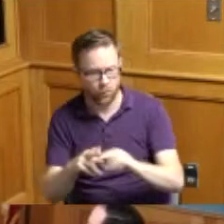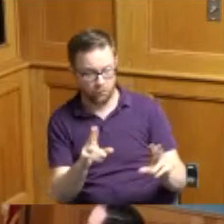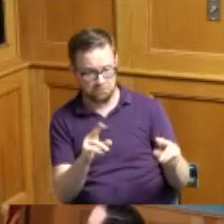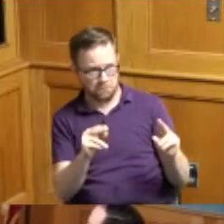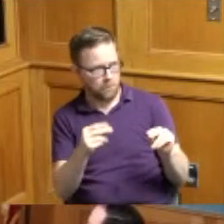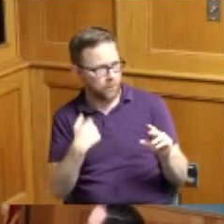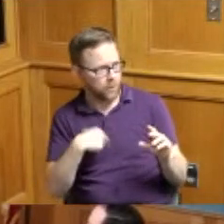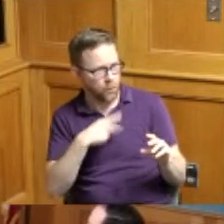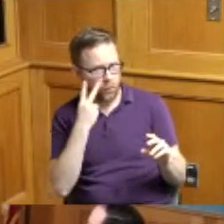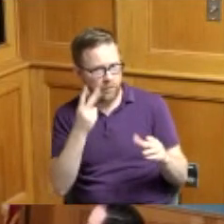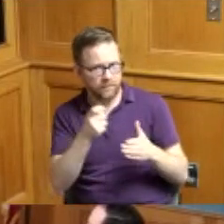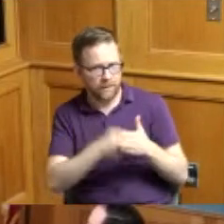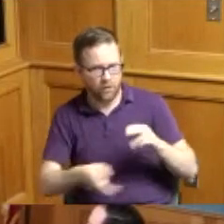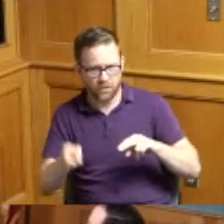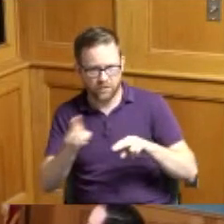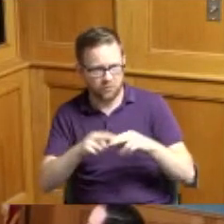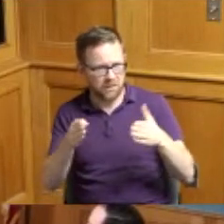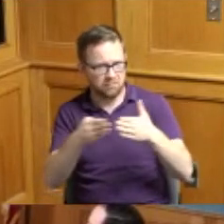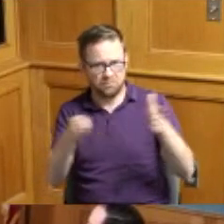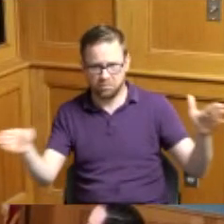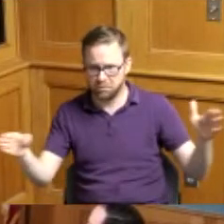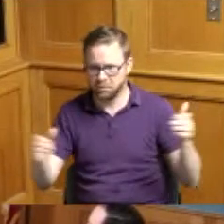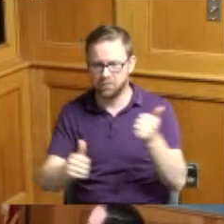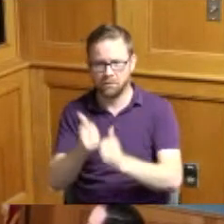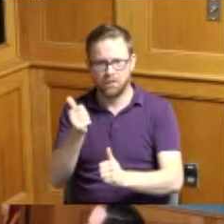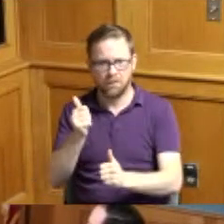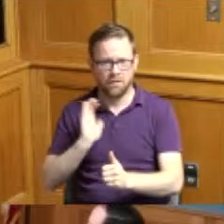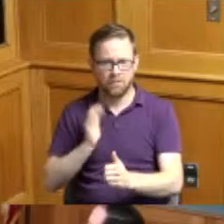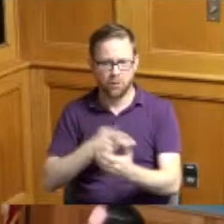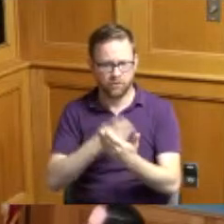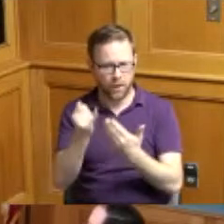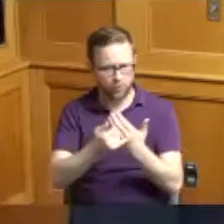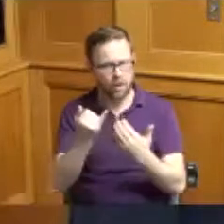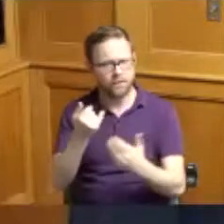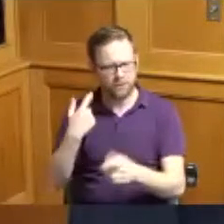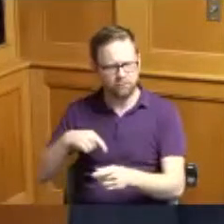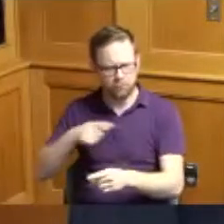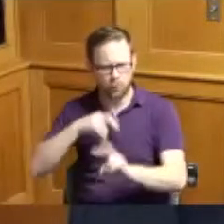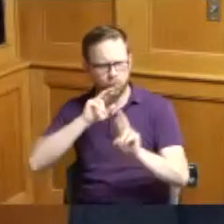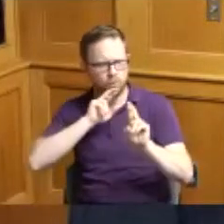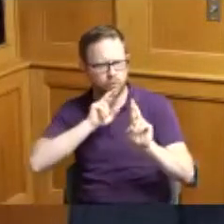cost increases on most of our projects I think we've reported back on that as we've seen even